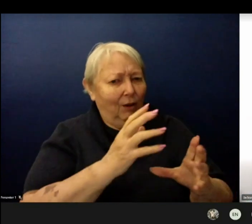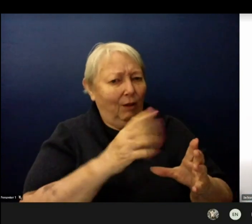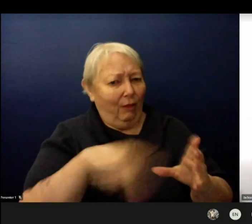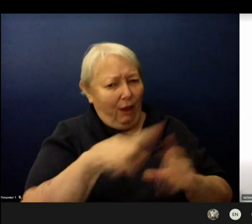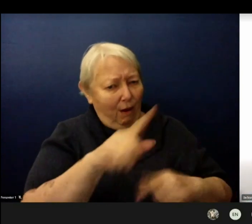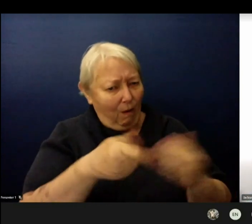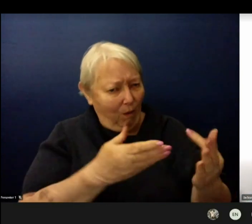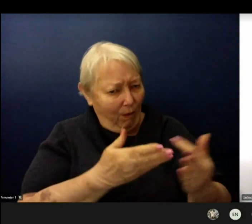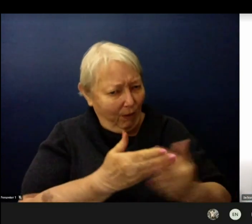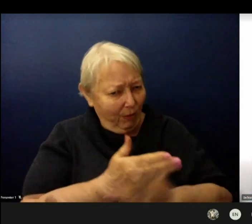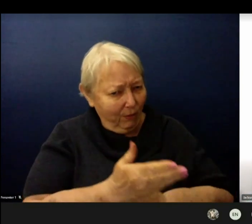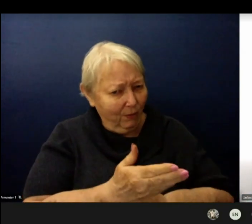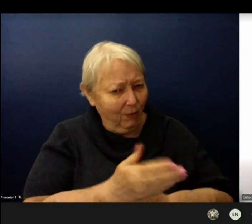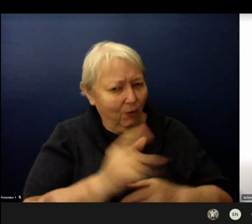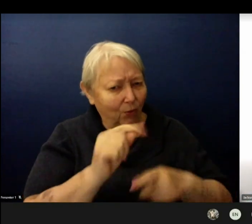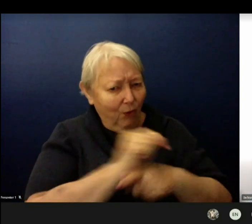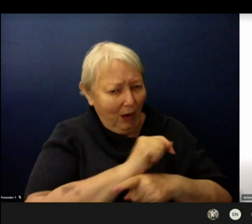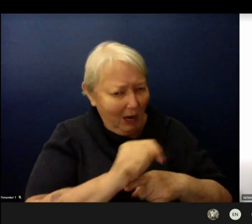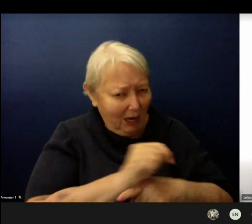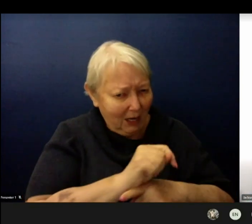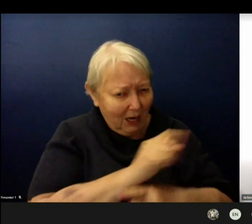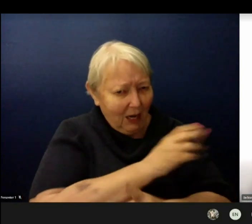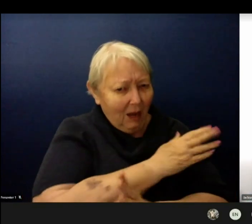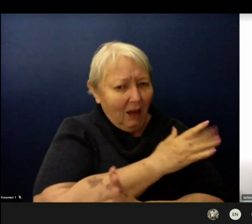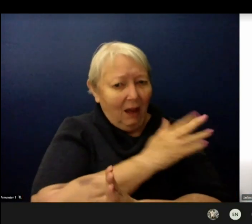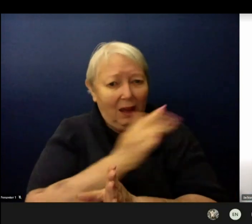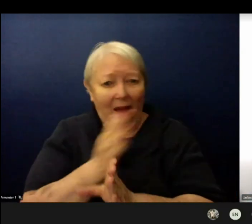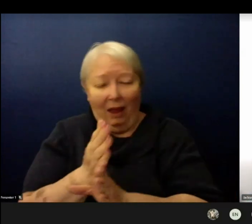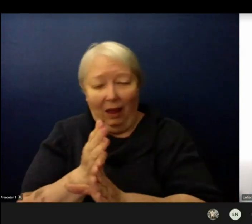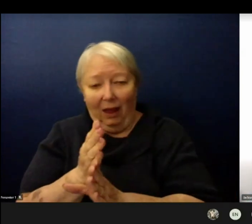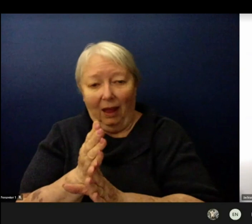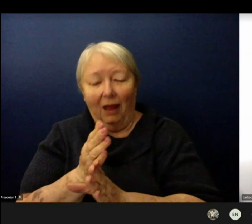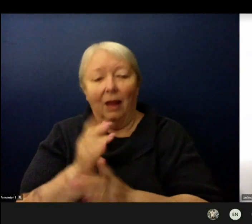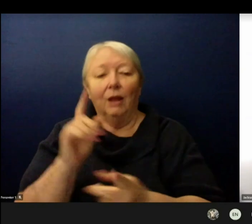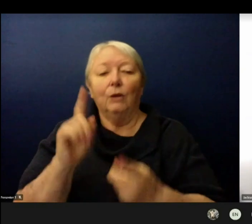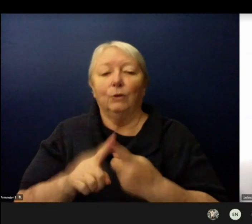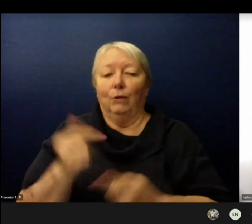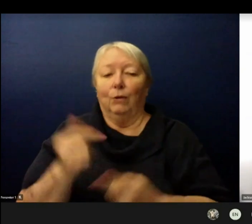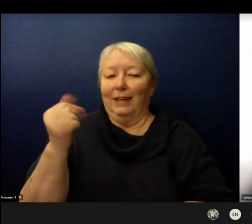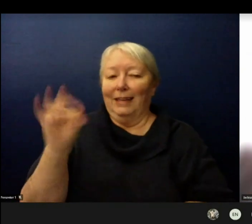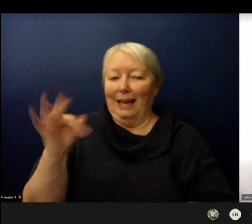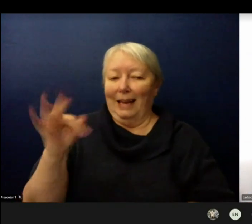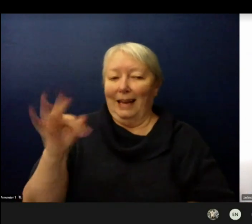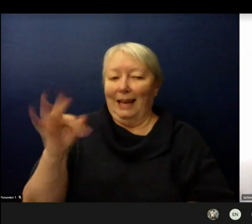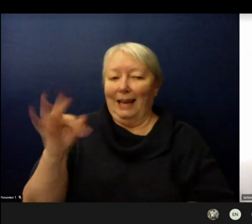on the 19th for in-person learning and remote. So that was really exciting to get the energy back